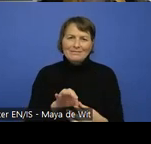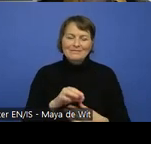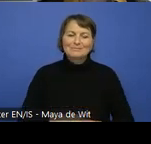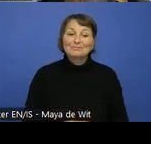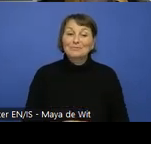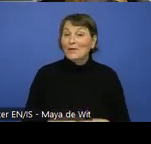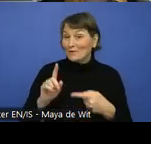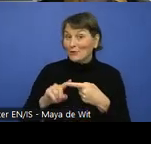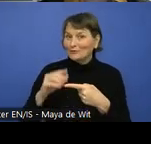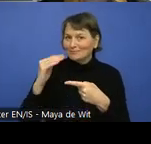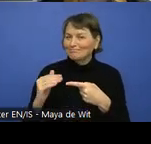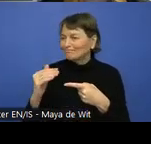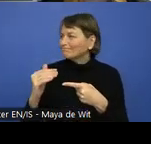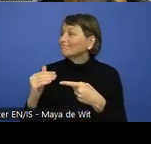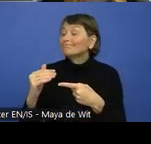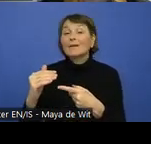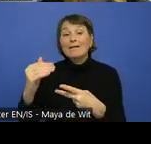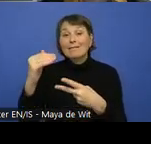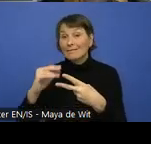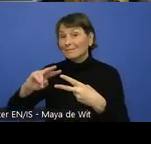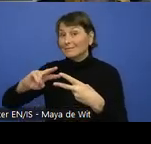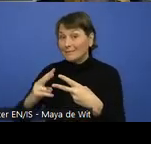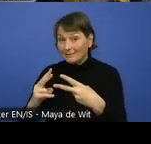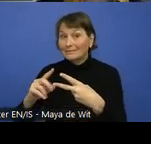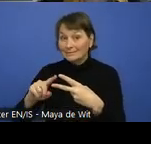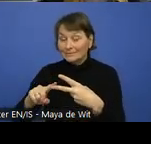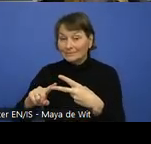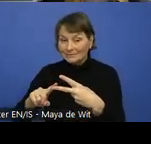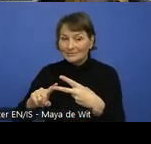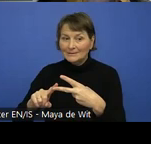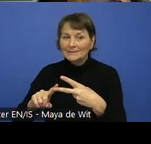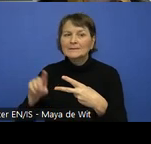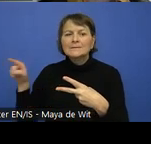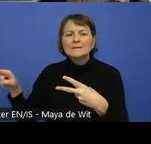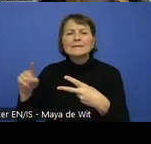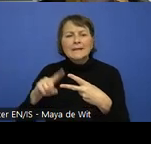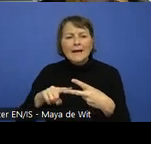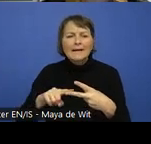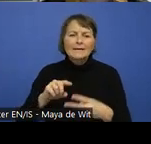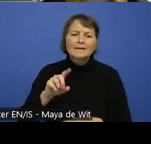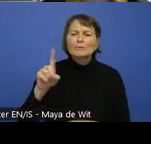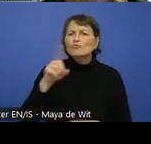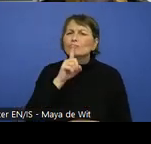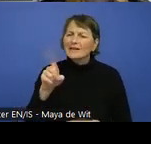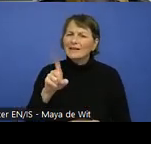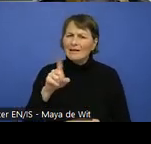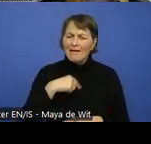The second part of the developer modules focuses more on both widgets and rich applications.